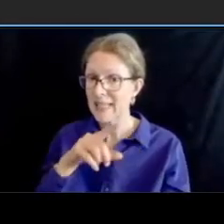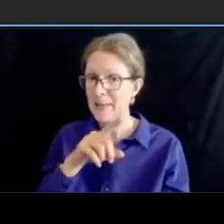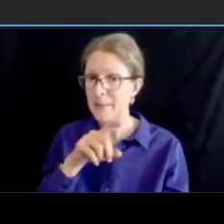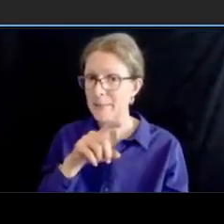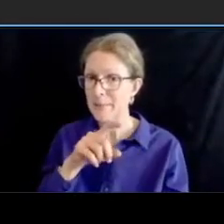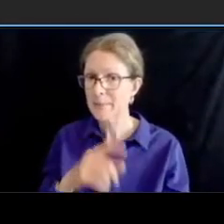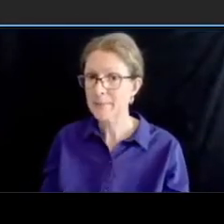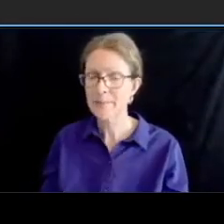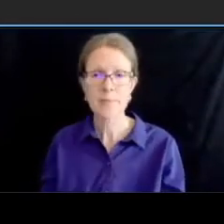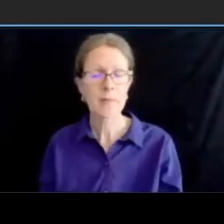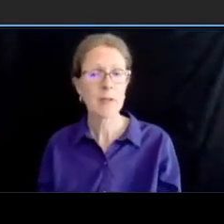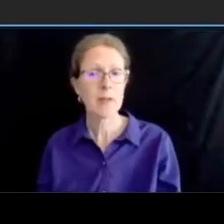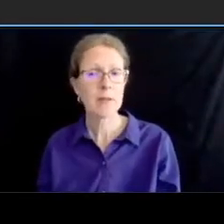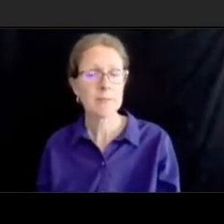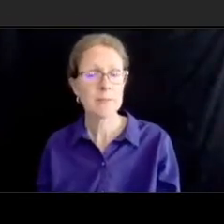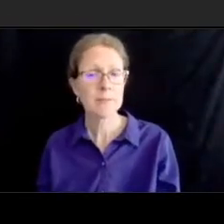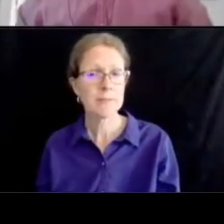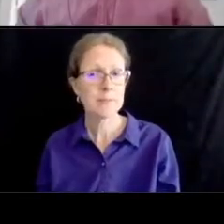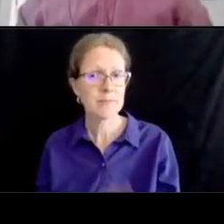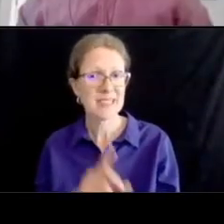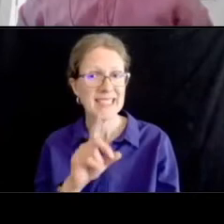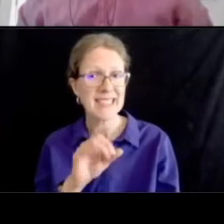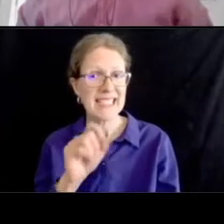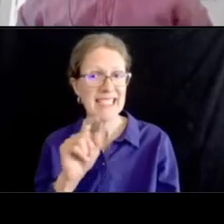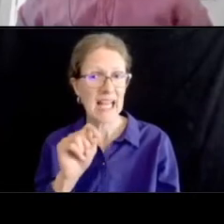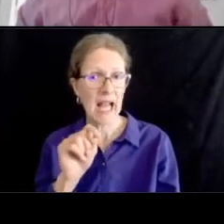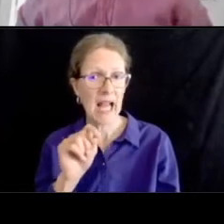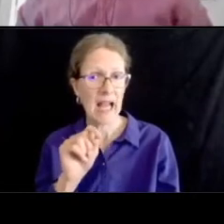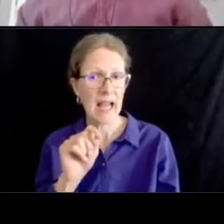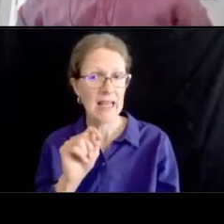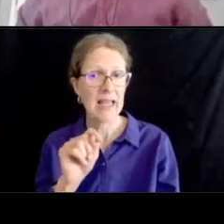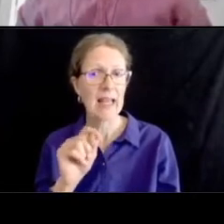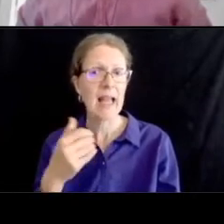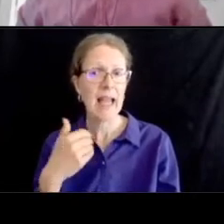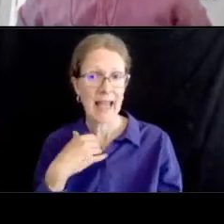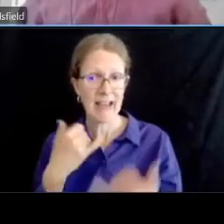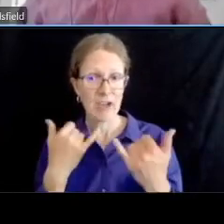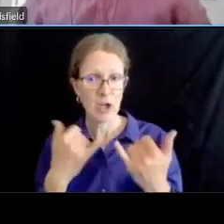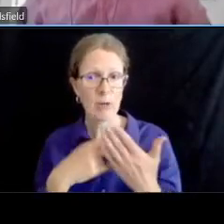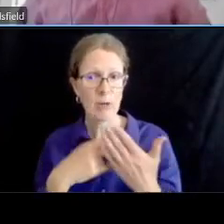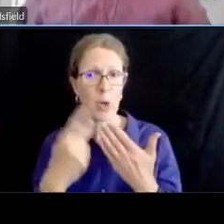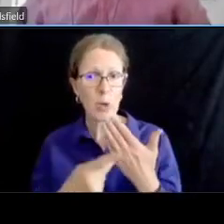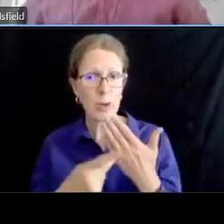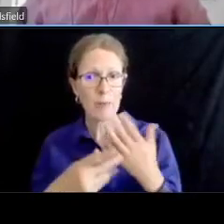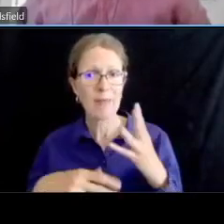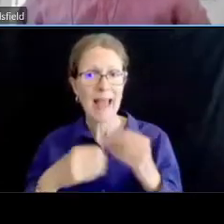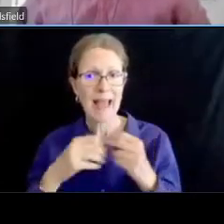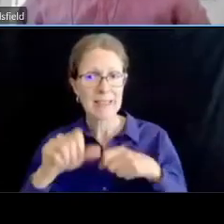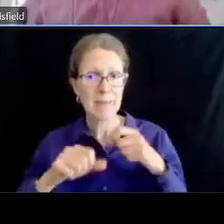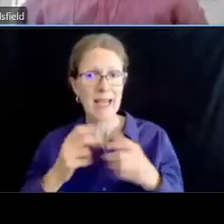with the goal of a thousand new bike parking installations per year and typically when we do